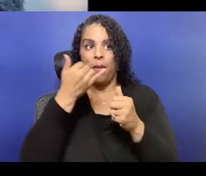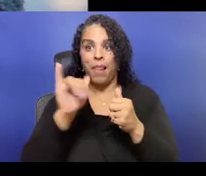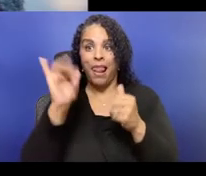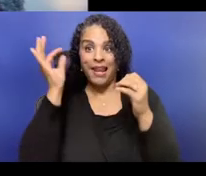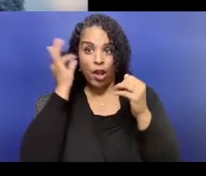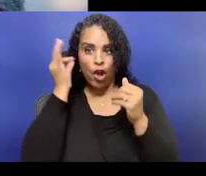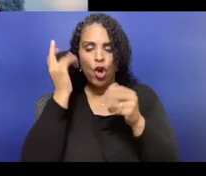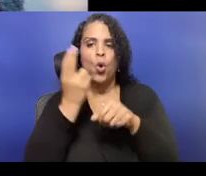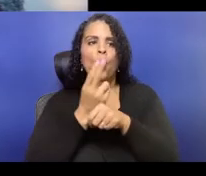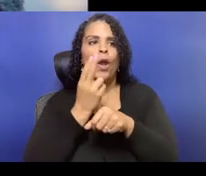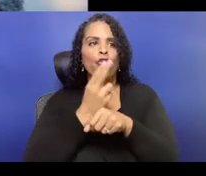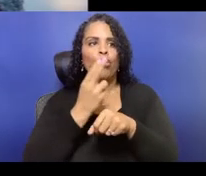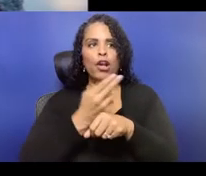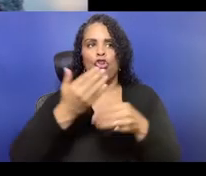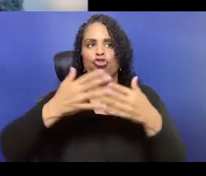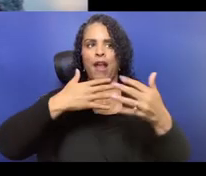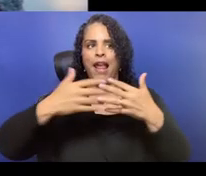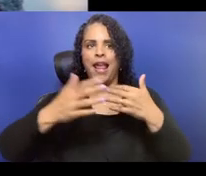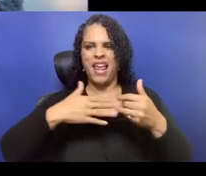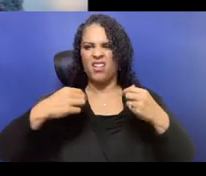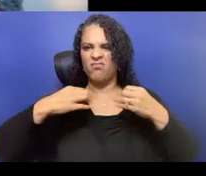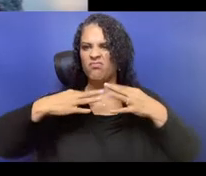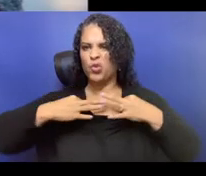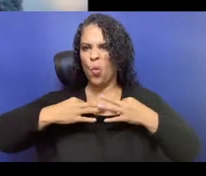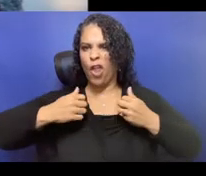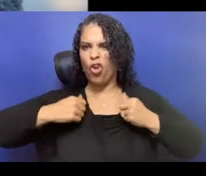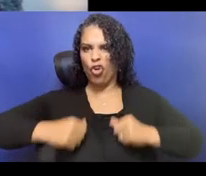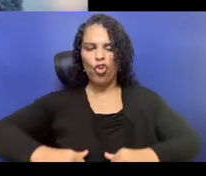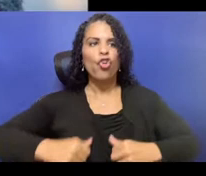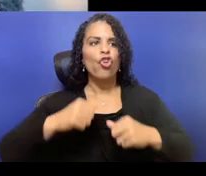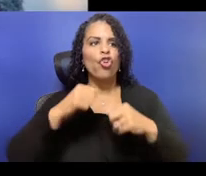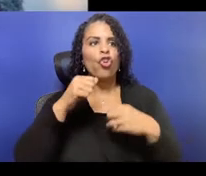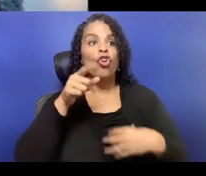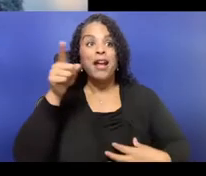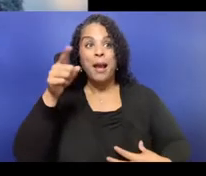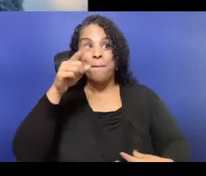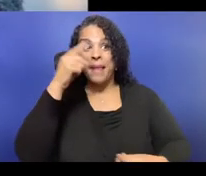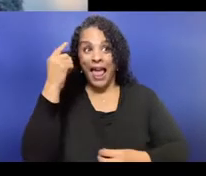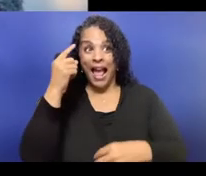do what you needed to do to take care of yourself, have a beverage, have some food have a White Claw, whatever you like.